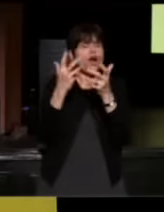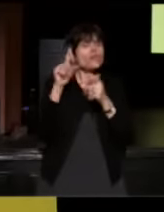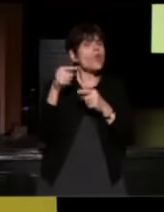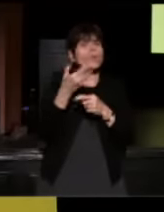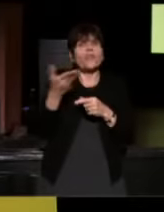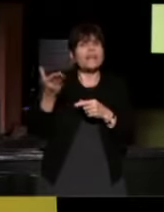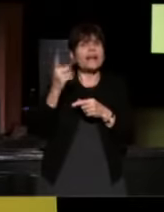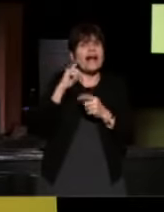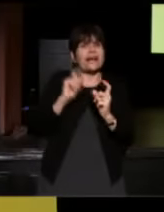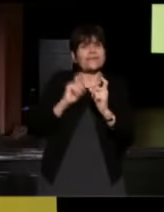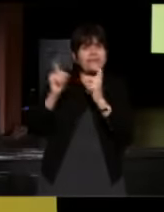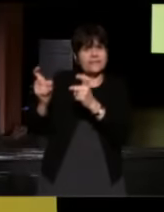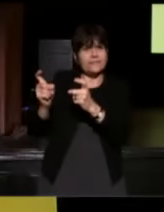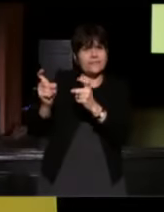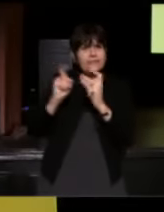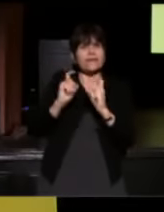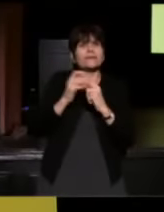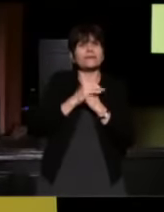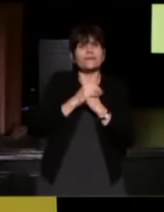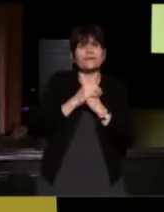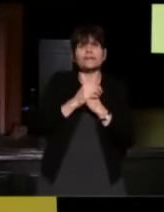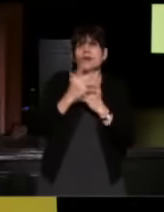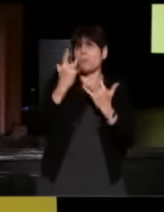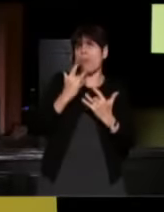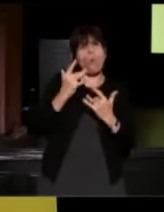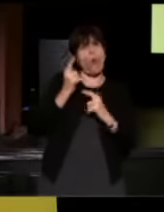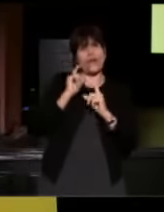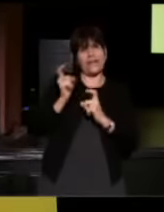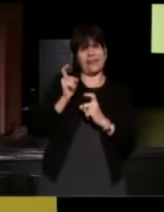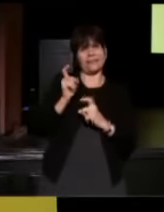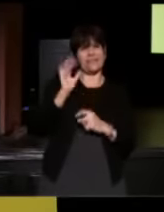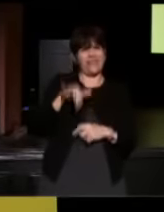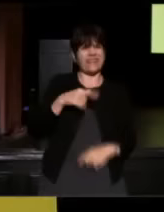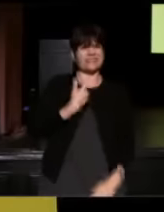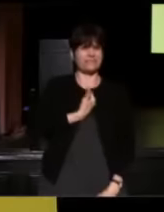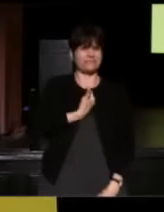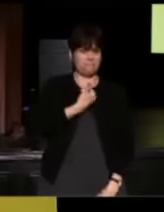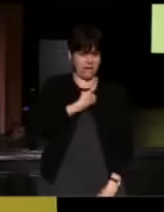was a poor gift and that's myself. And I always gave it.